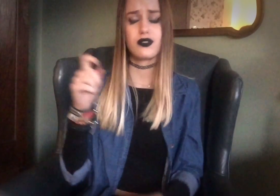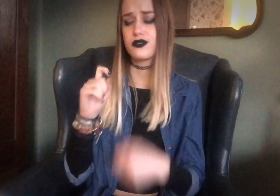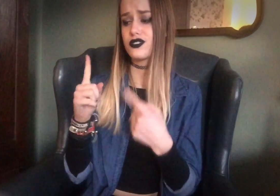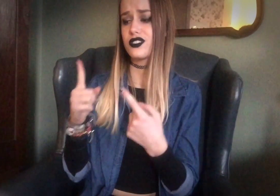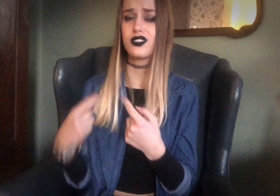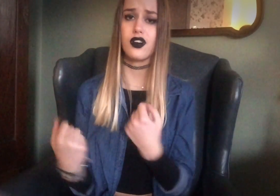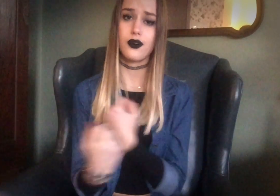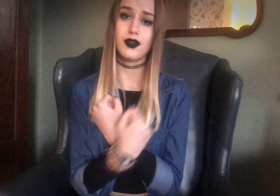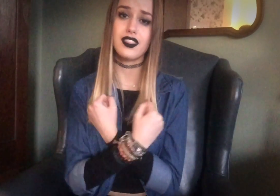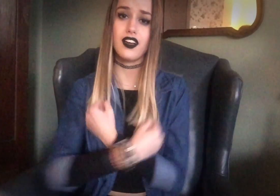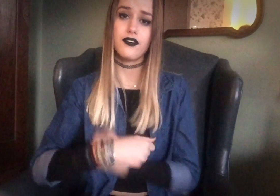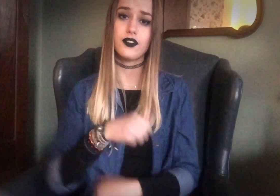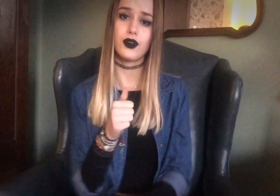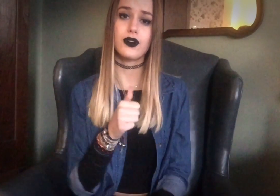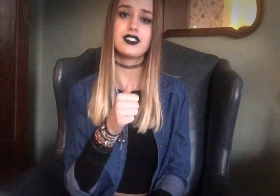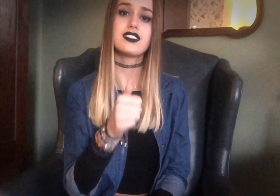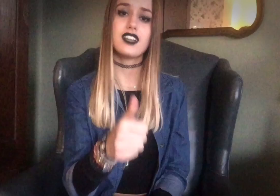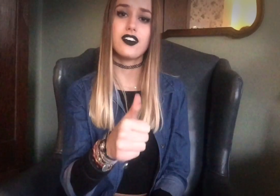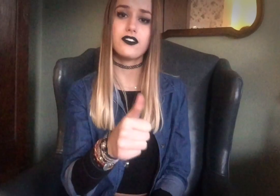You should go and love yourself